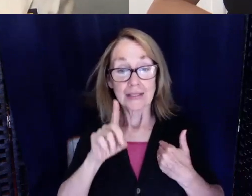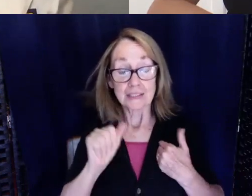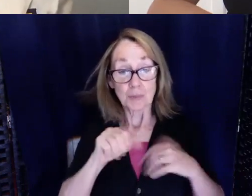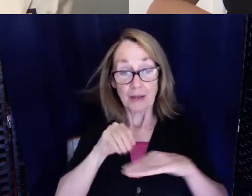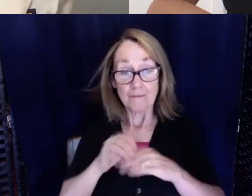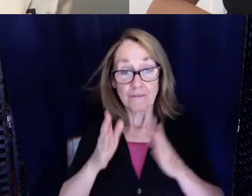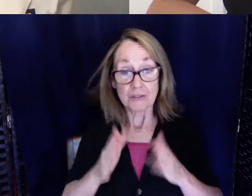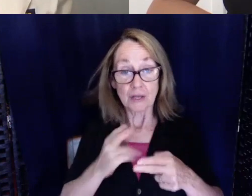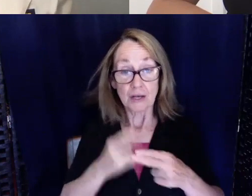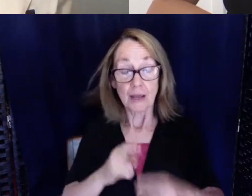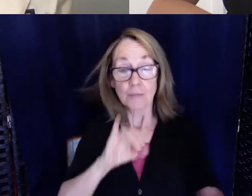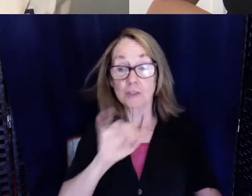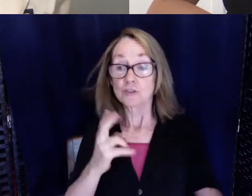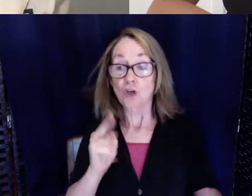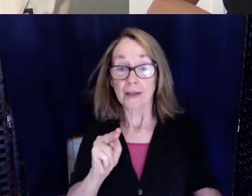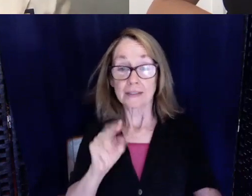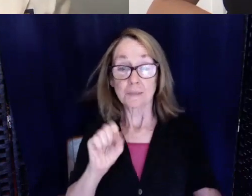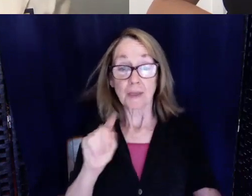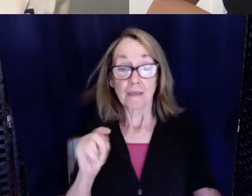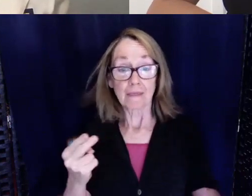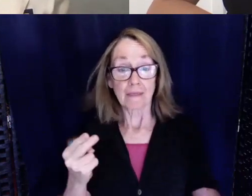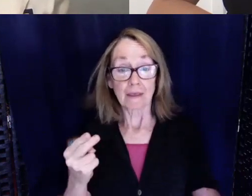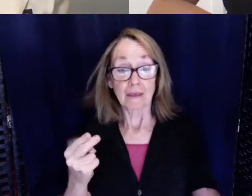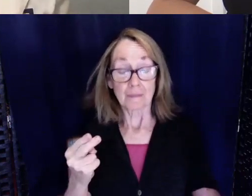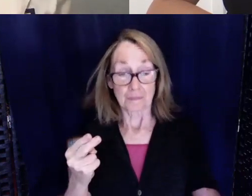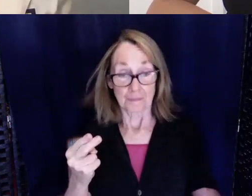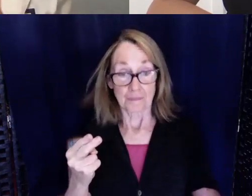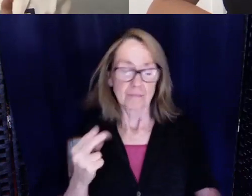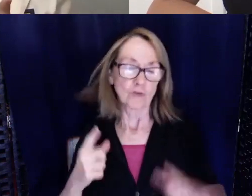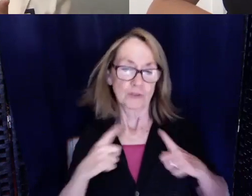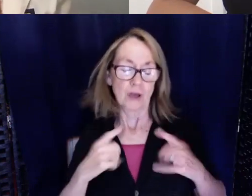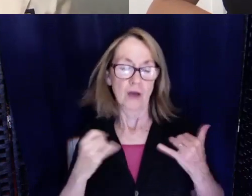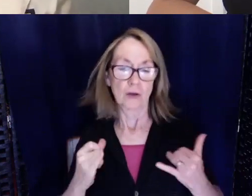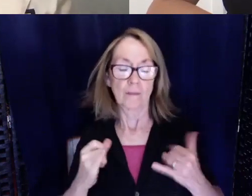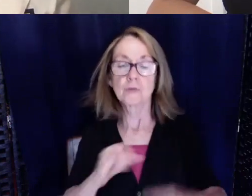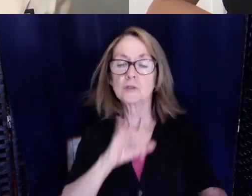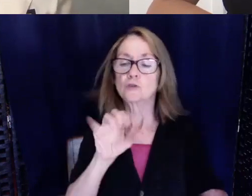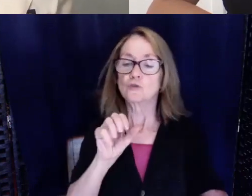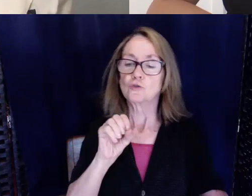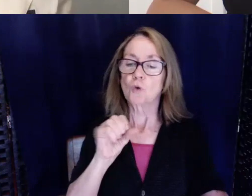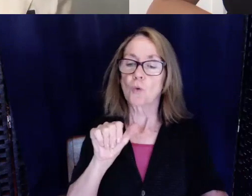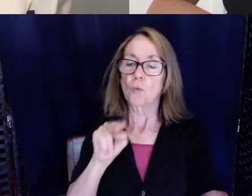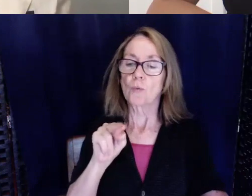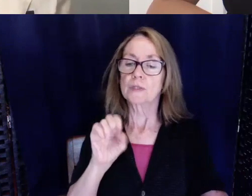Joan Smith. She's retired now. She introduced me to Philip Zazove,